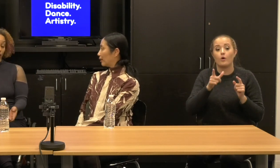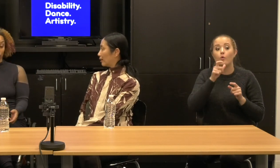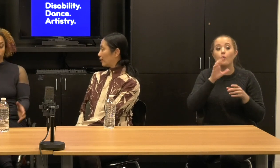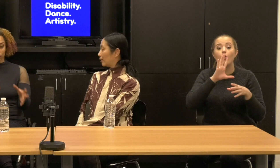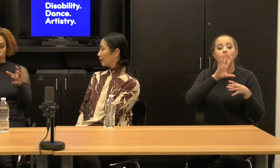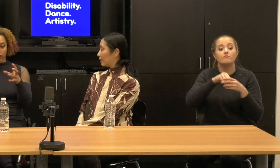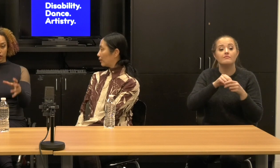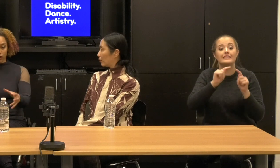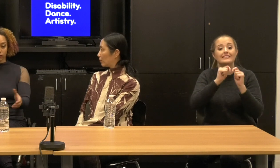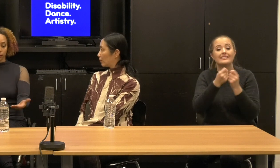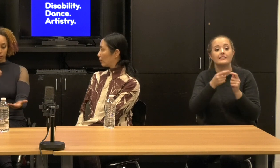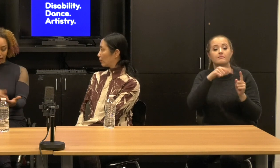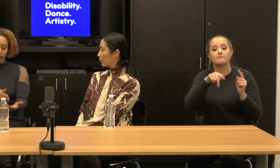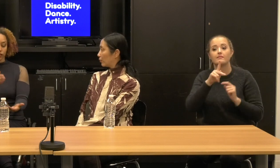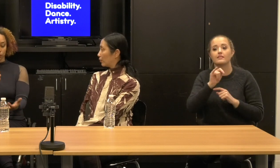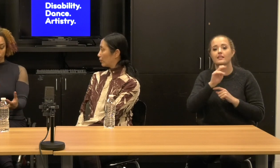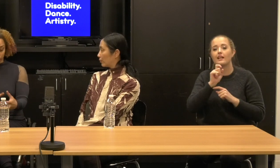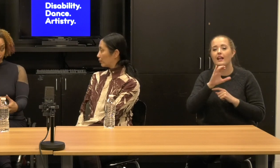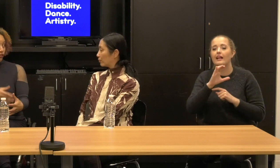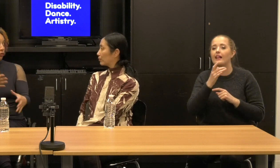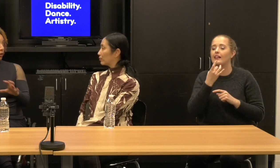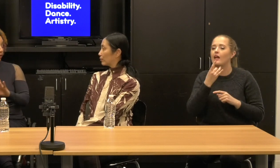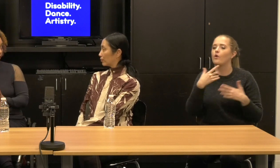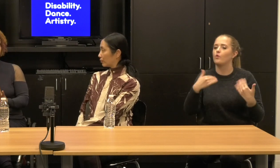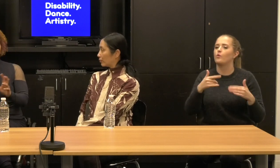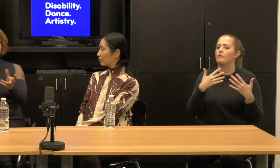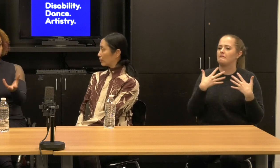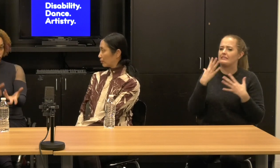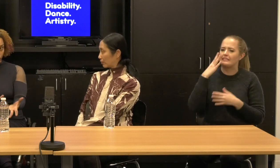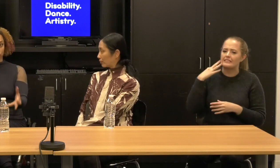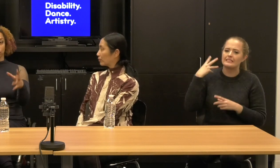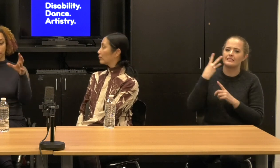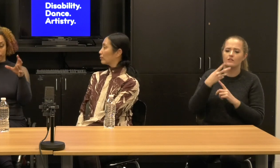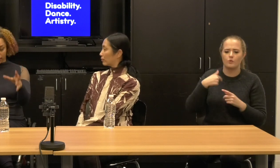And so we got, we practiced and we practiced and we learned and we researched and we put